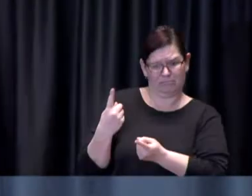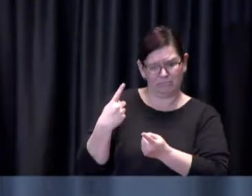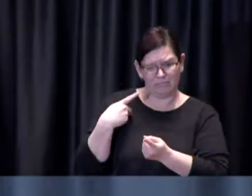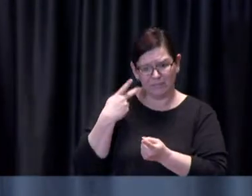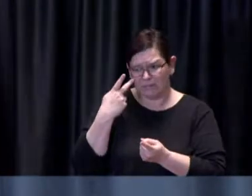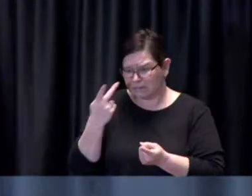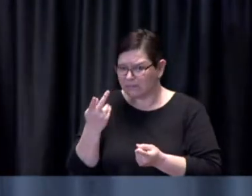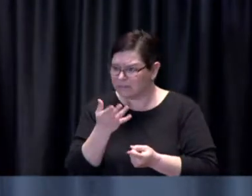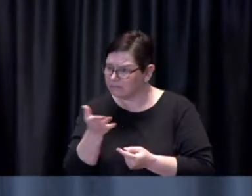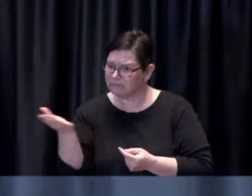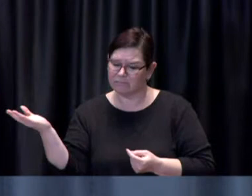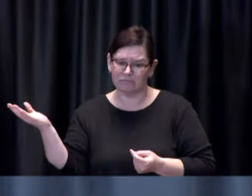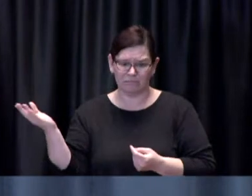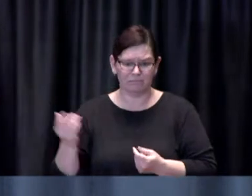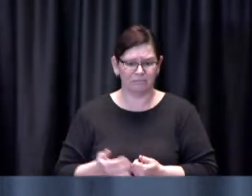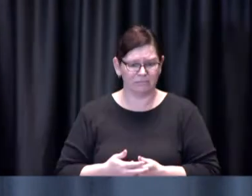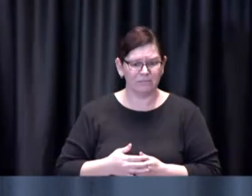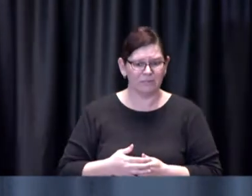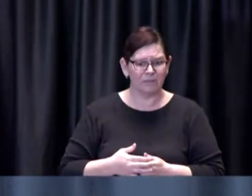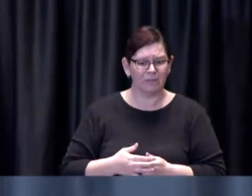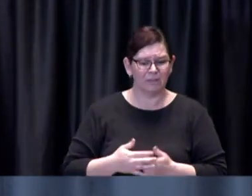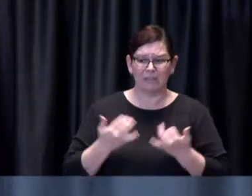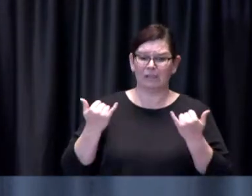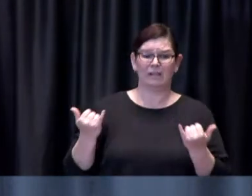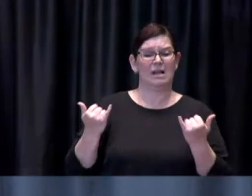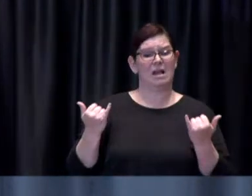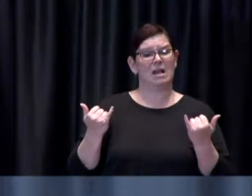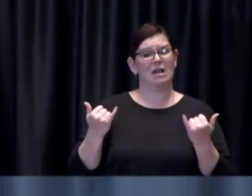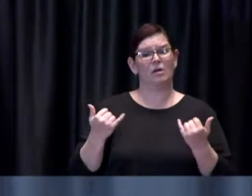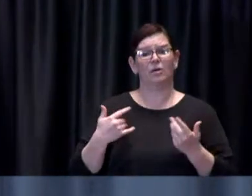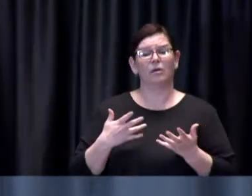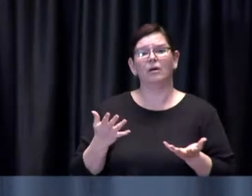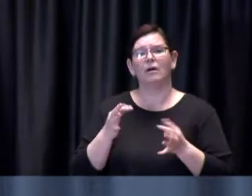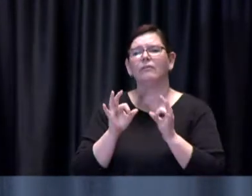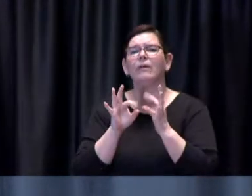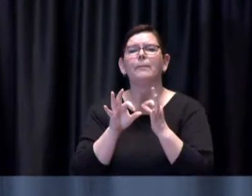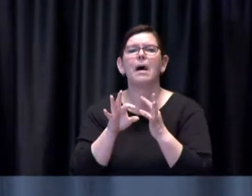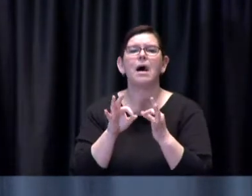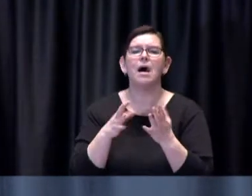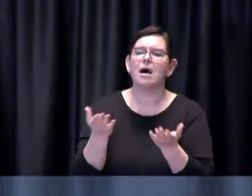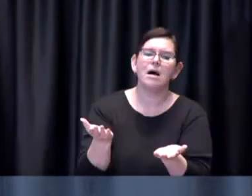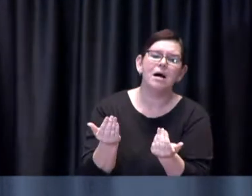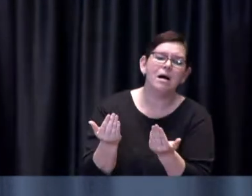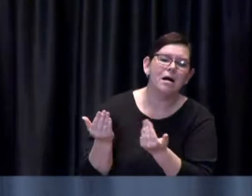and one of the things that we're doing is seeking their feedback on how that process has worked the